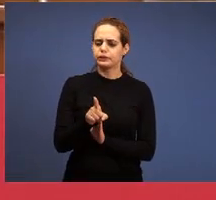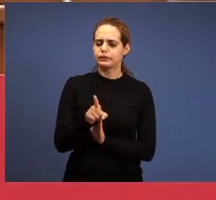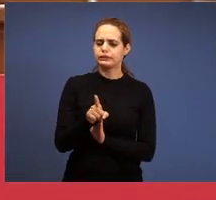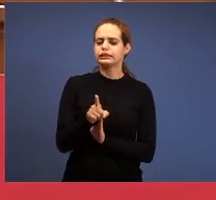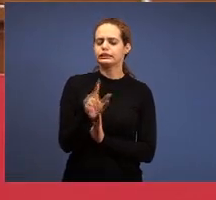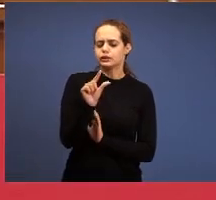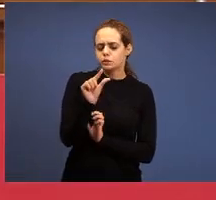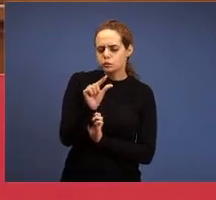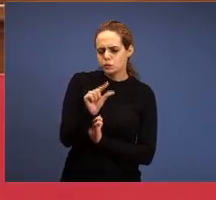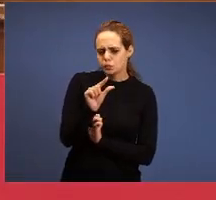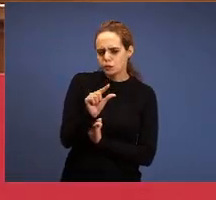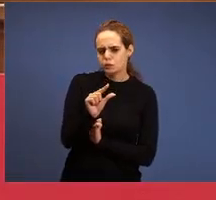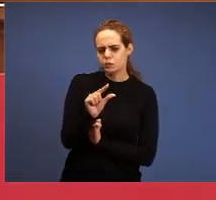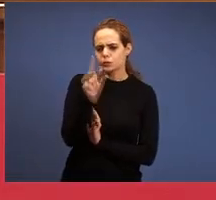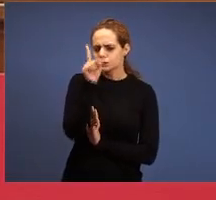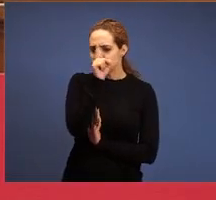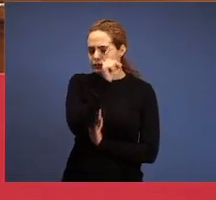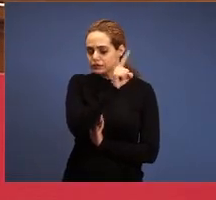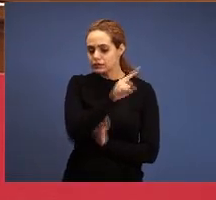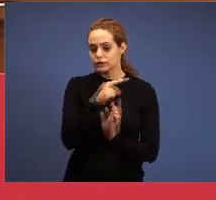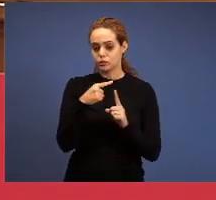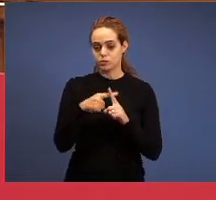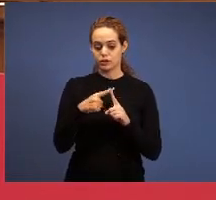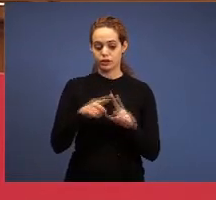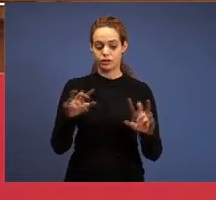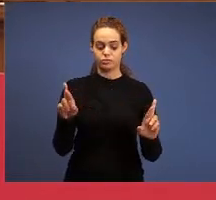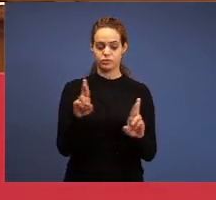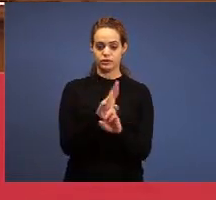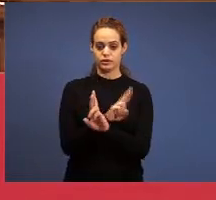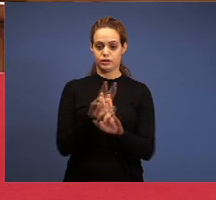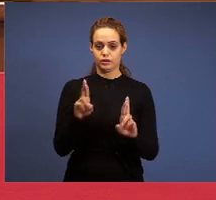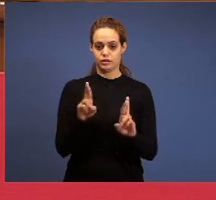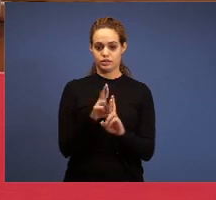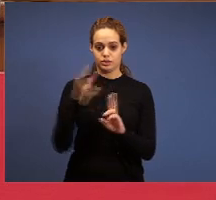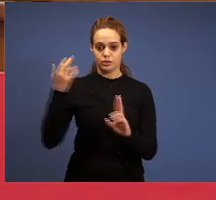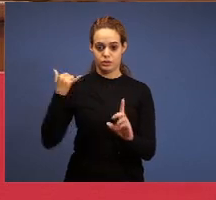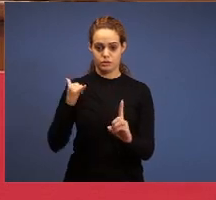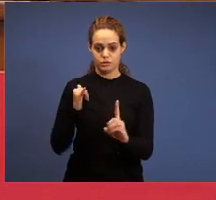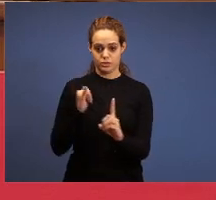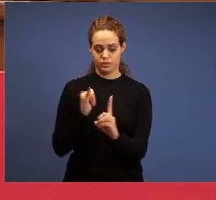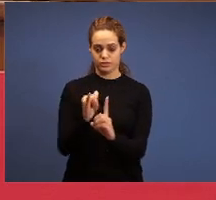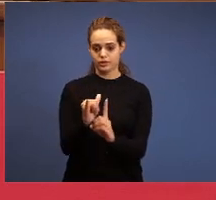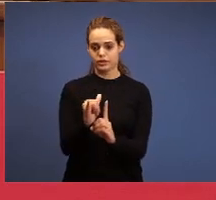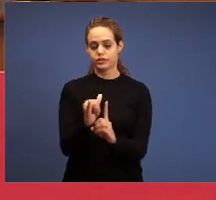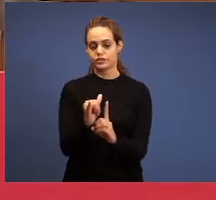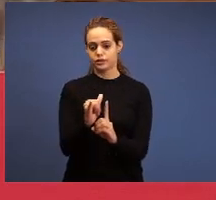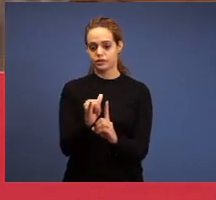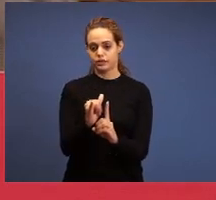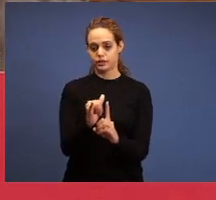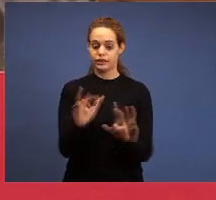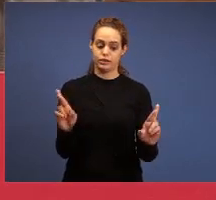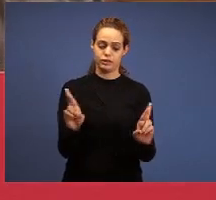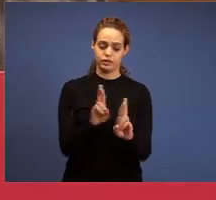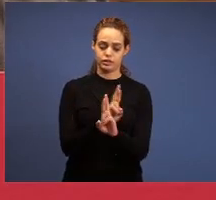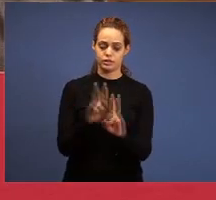prophetic association, revelation is necessary,